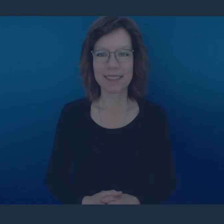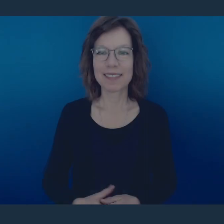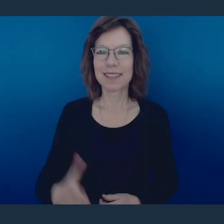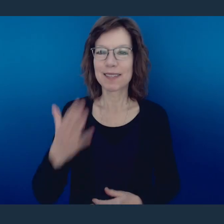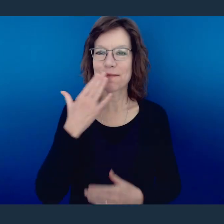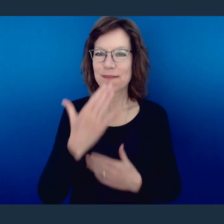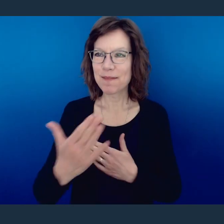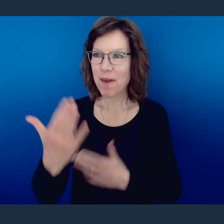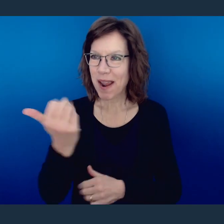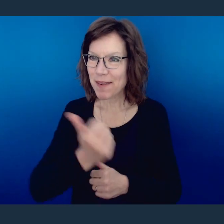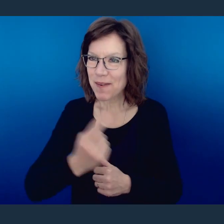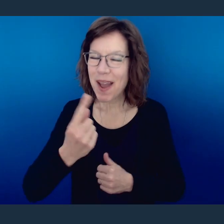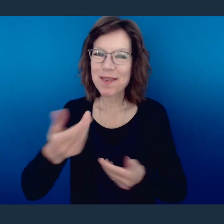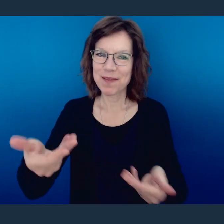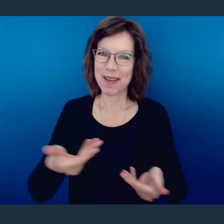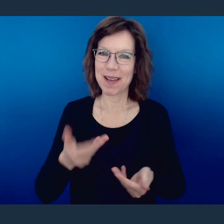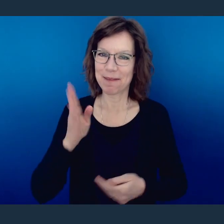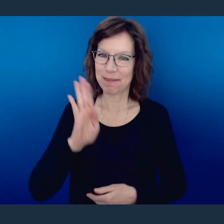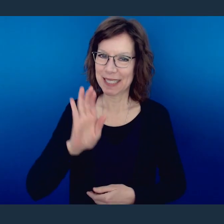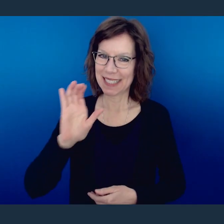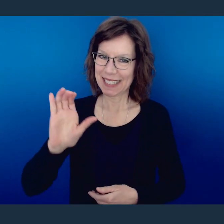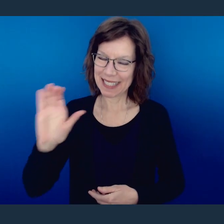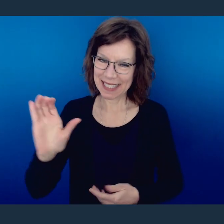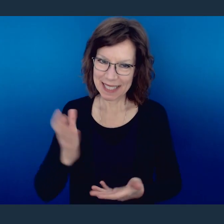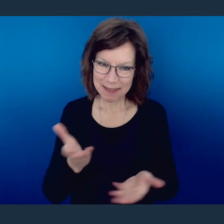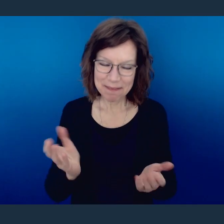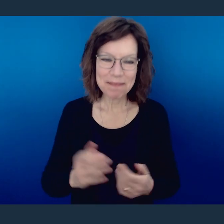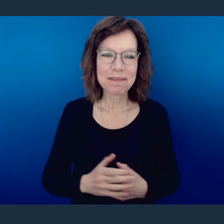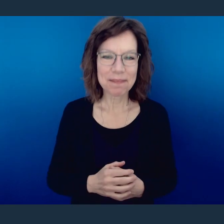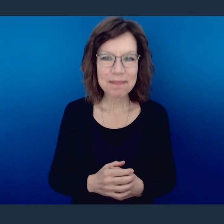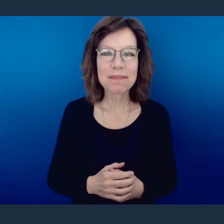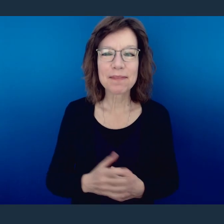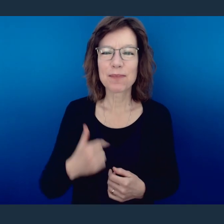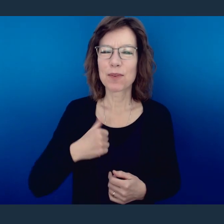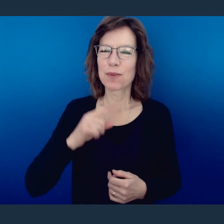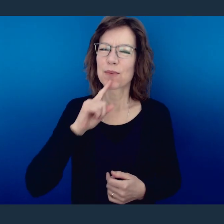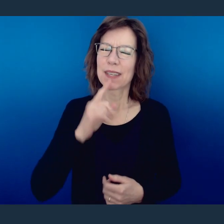Good morning, everyone, and welcome to Bethany Community Church. We're so grateful